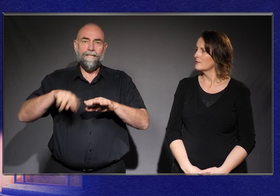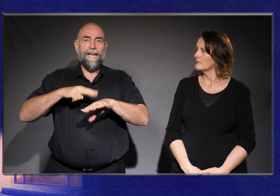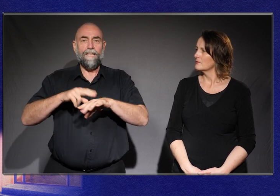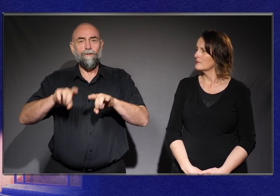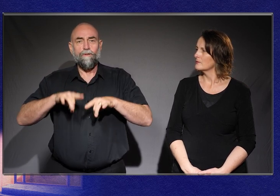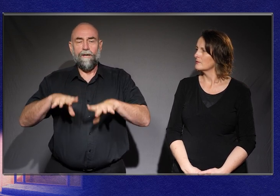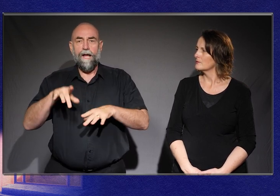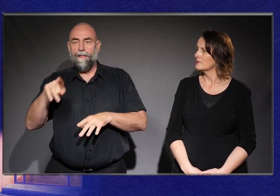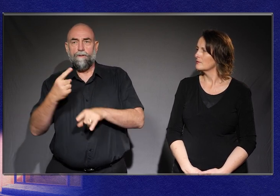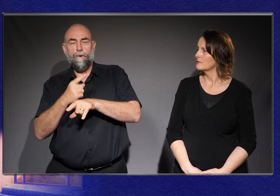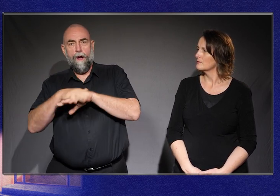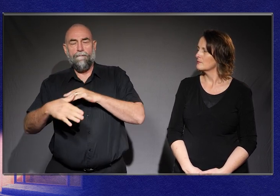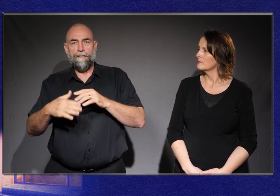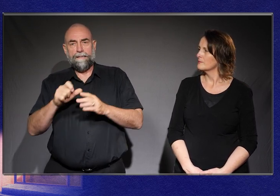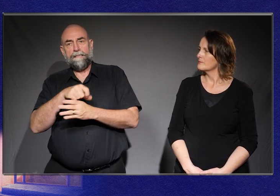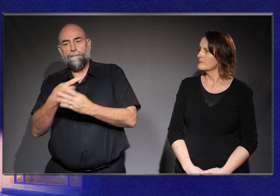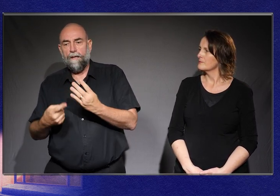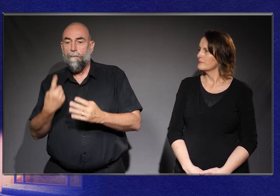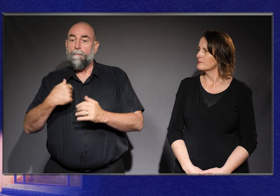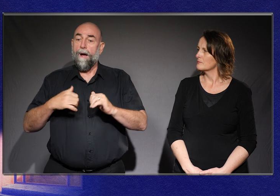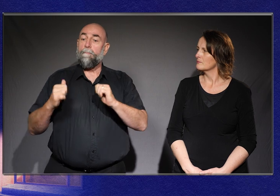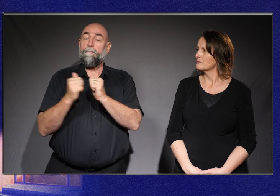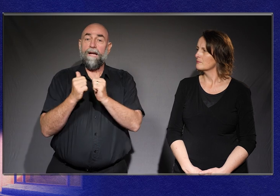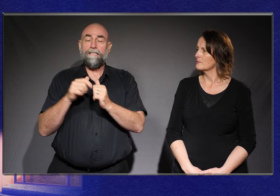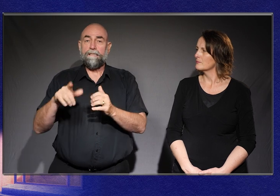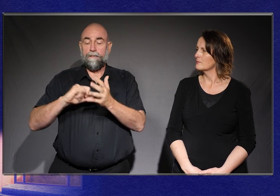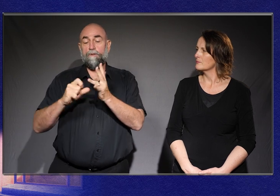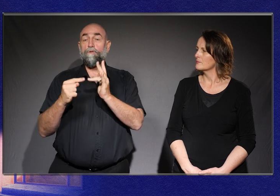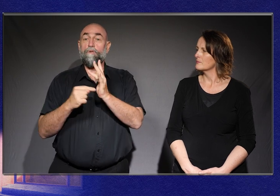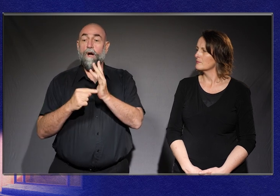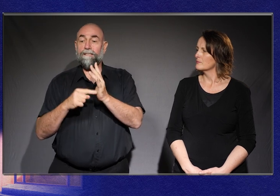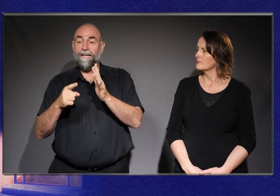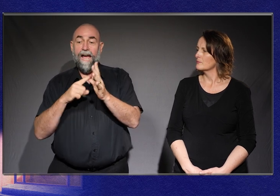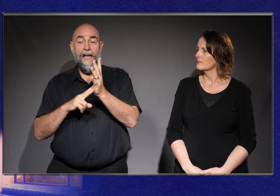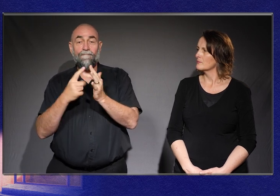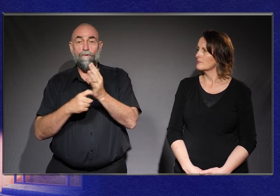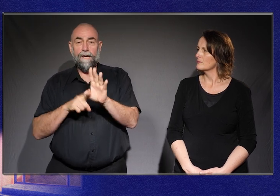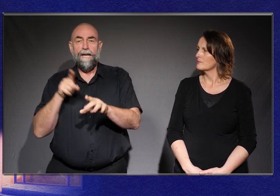Dr Scott Avery is the senior lecturer in the school of social sciences at the University of Western Sydney.